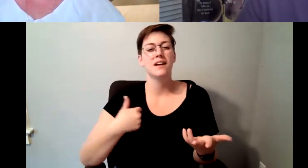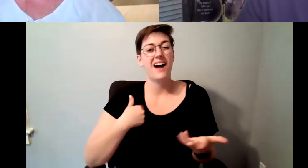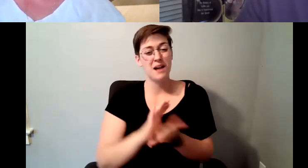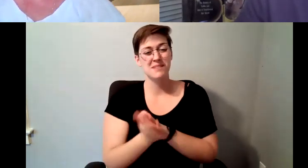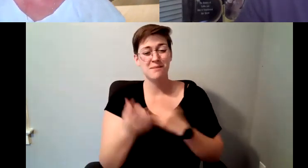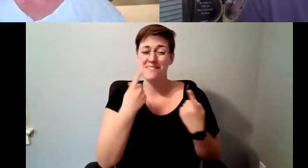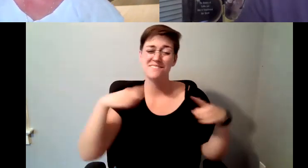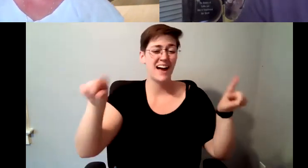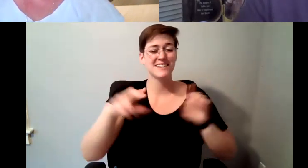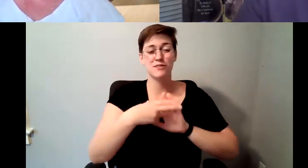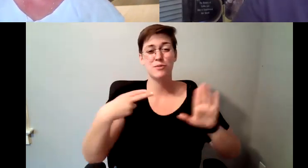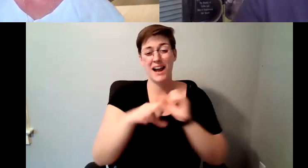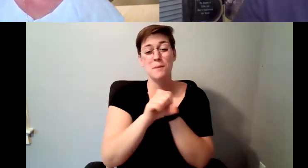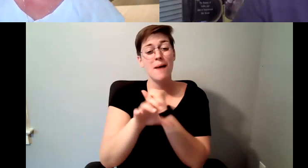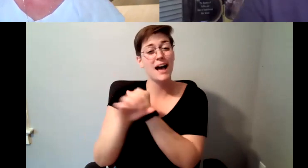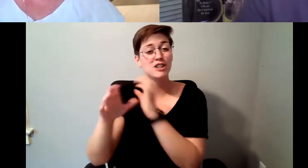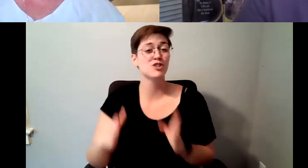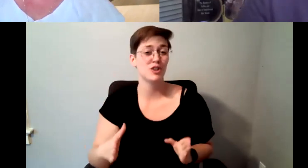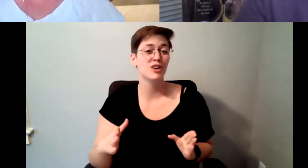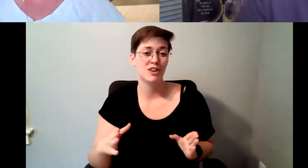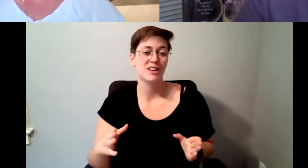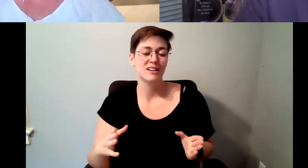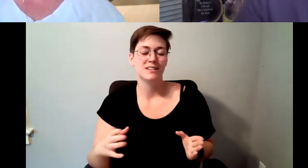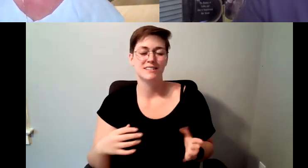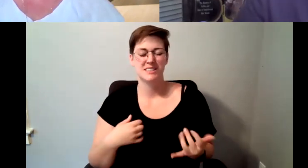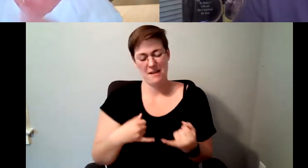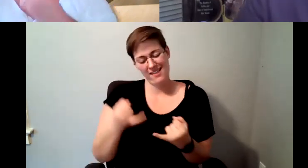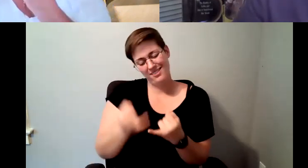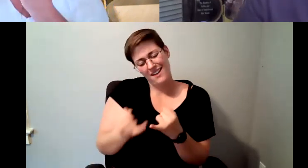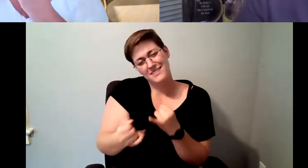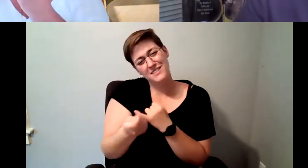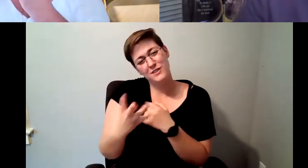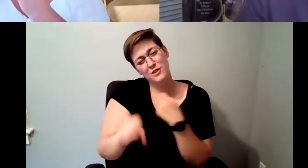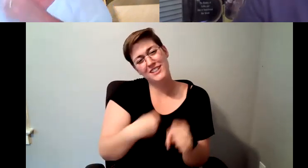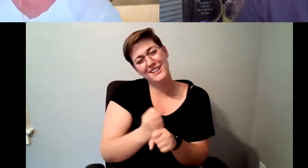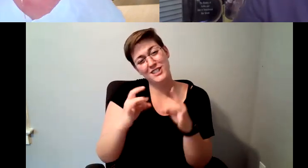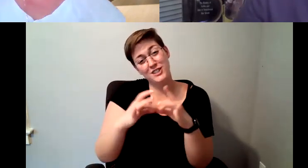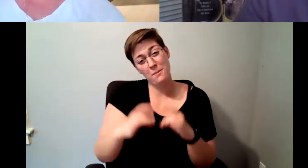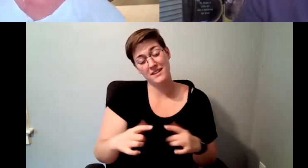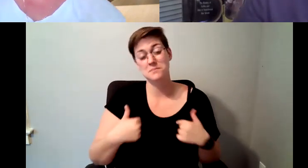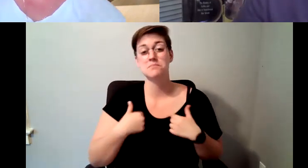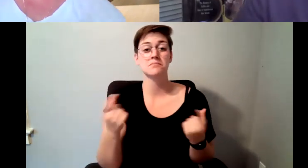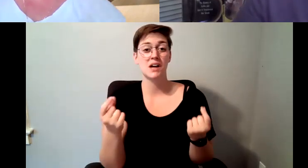so, in my final in my final few years at Starbucks I was a coffee educator and brand Ambassador